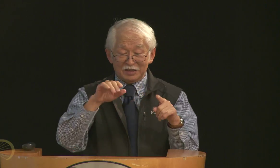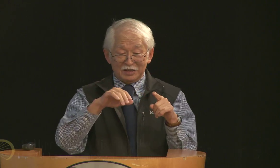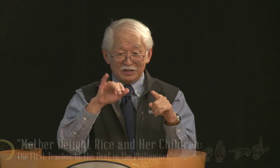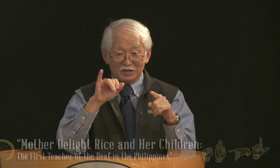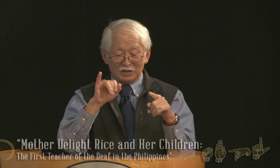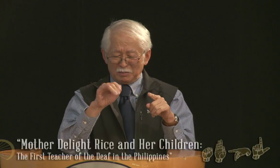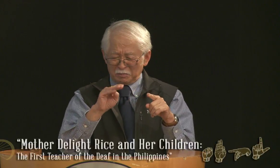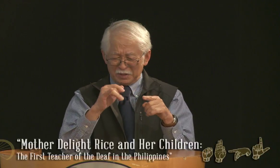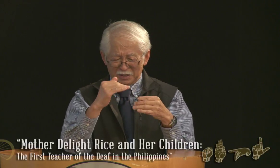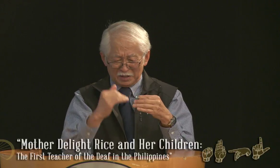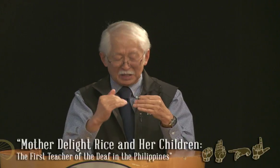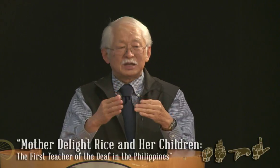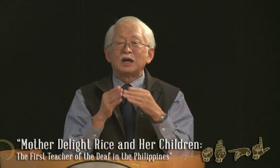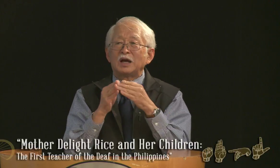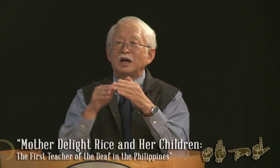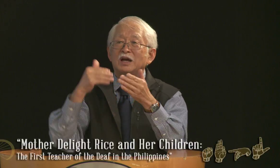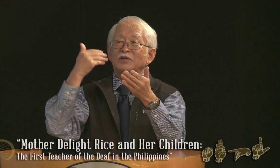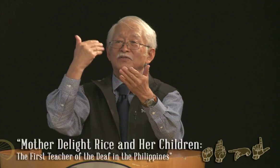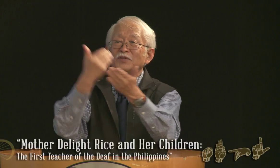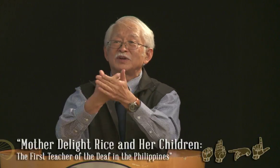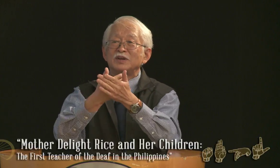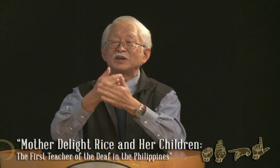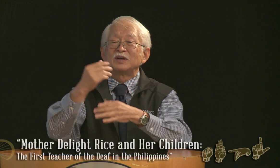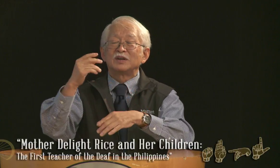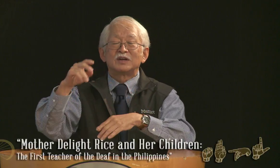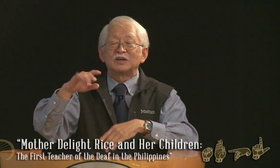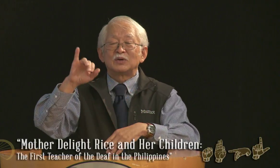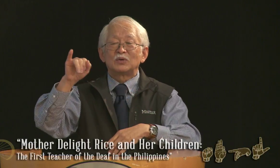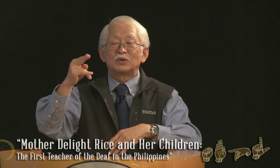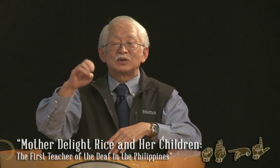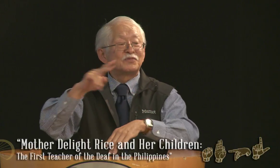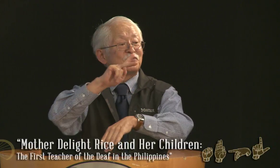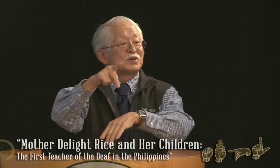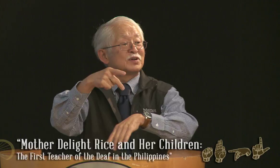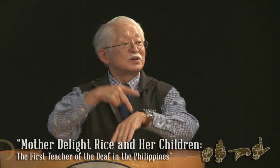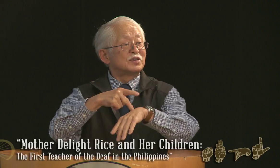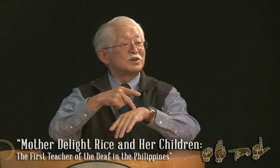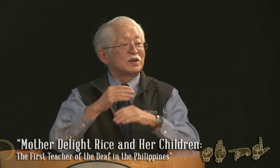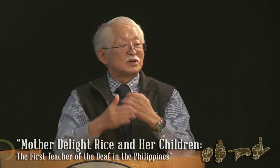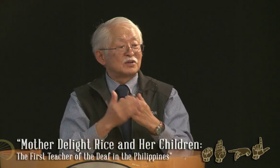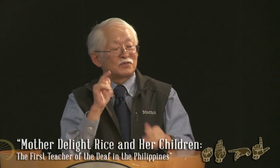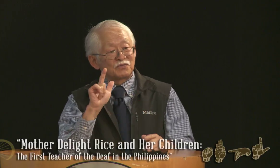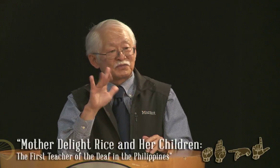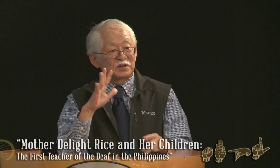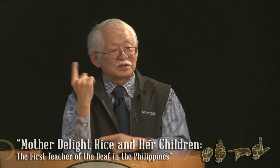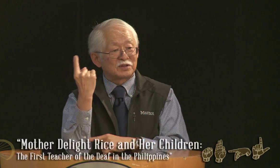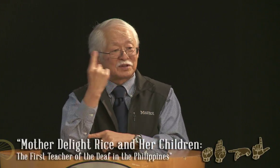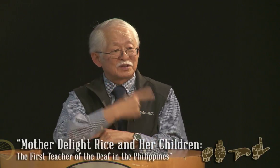by boat; by ship, I should say, arrived in June, so